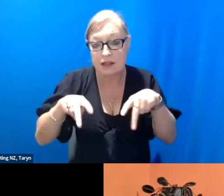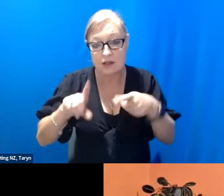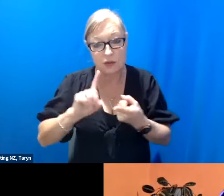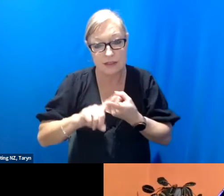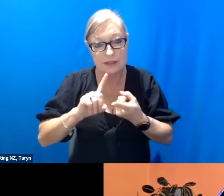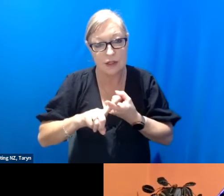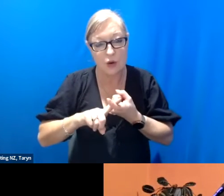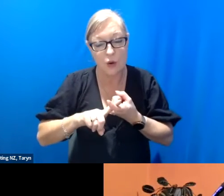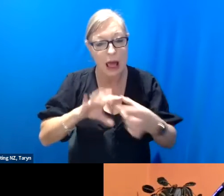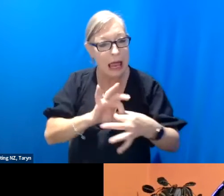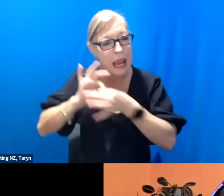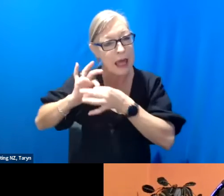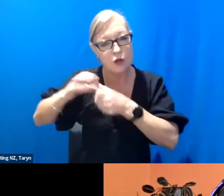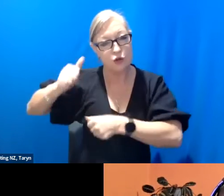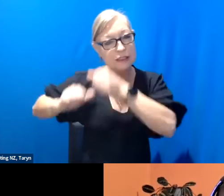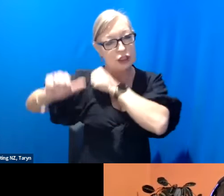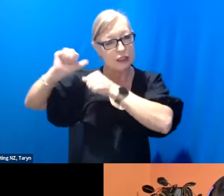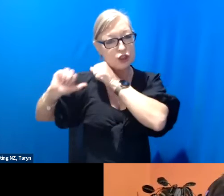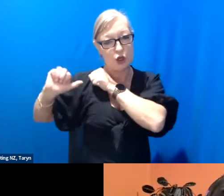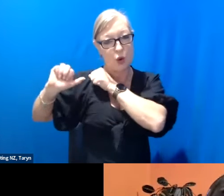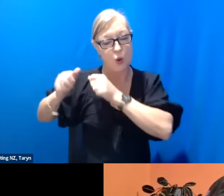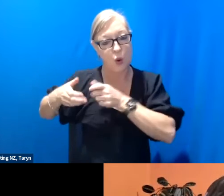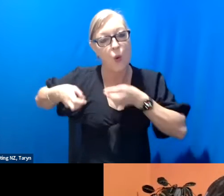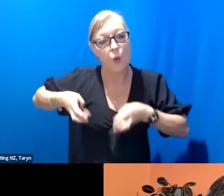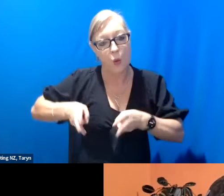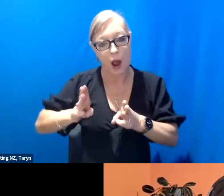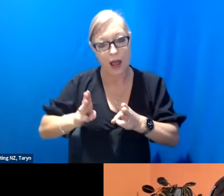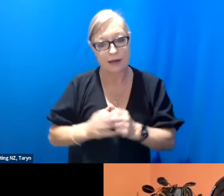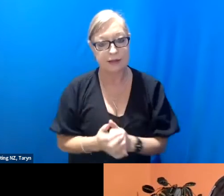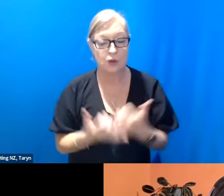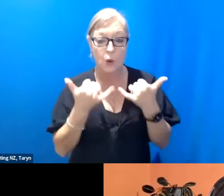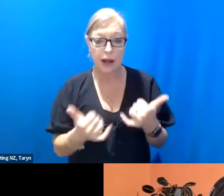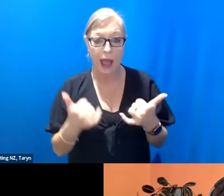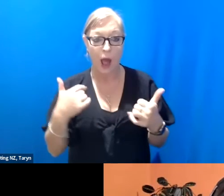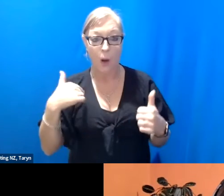traditional in a lot of ways. And so I think I'm getting quite excited, certainly